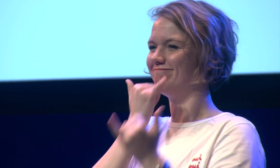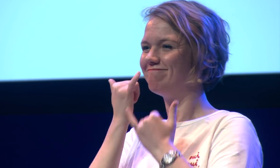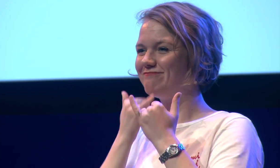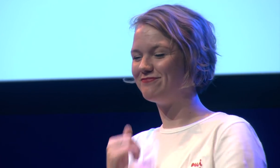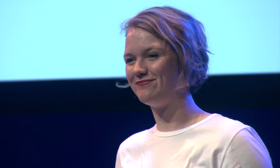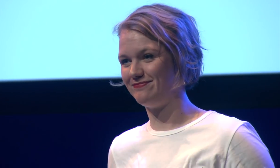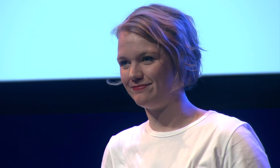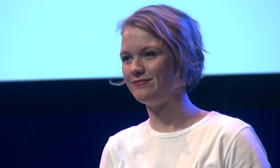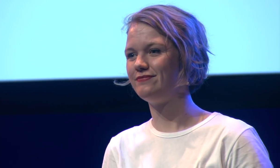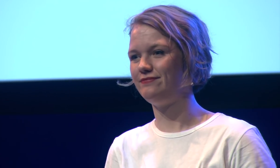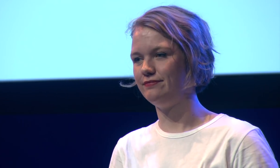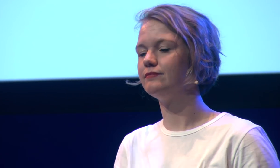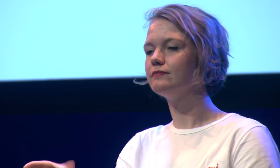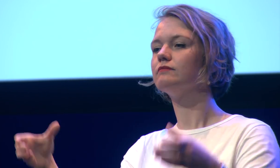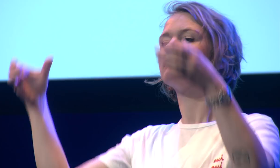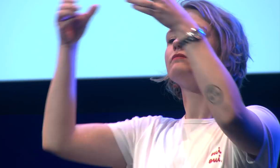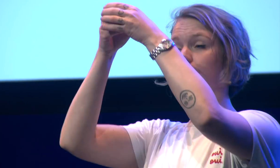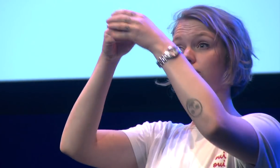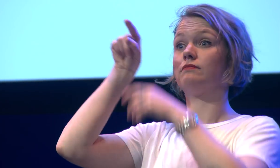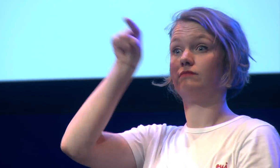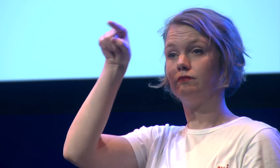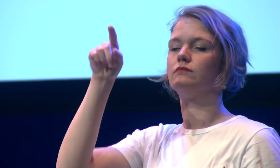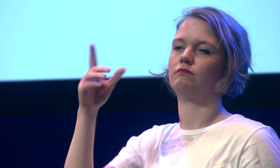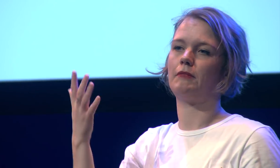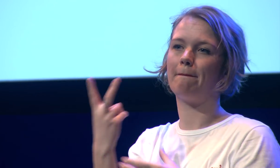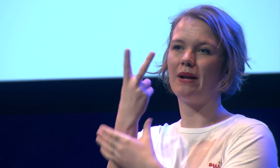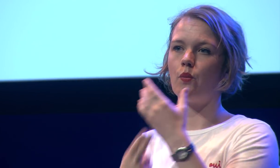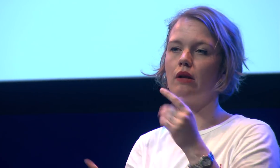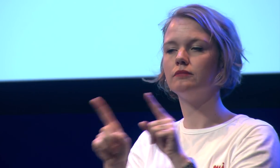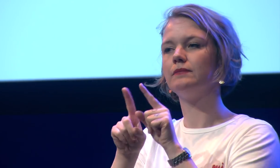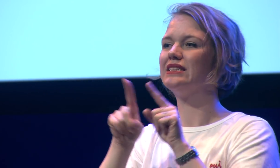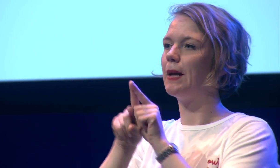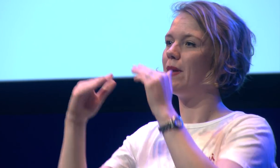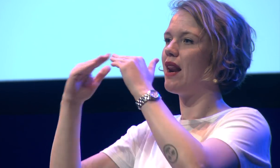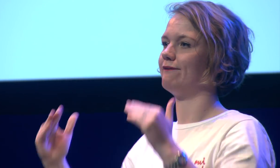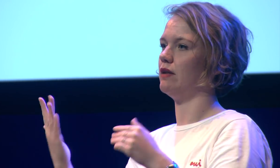then they make mistakes and then there's a the top group those are people are